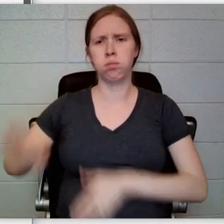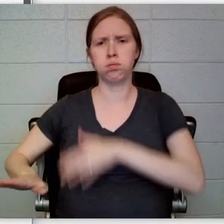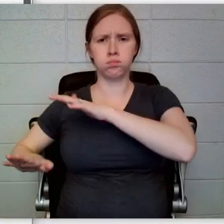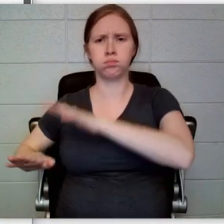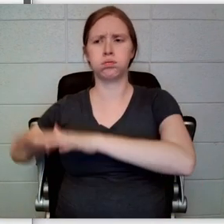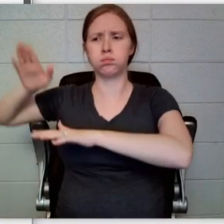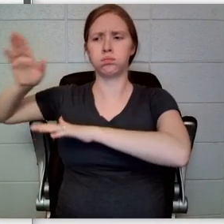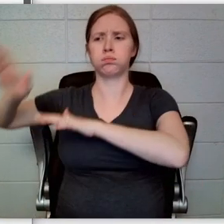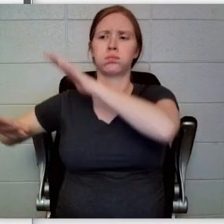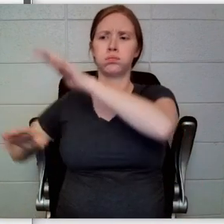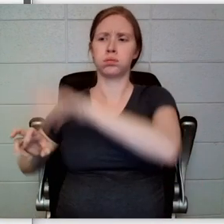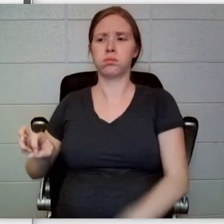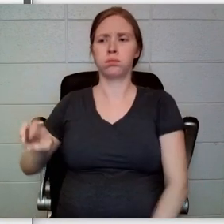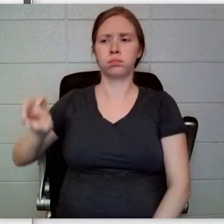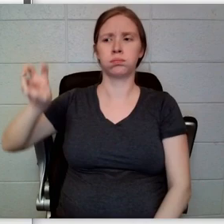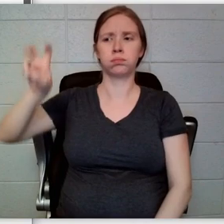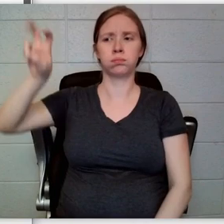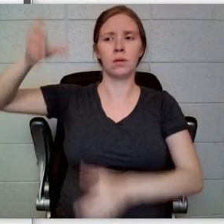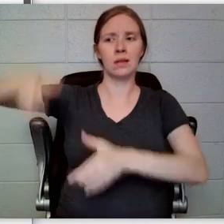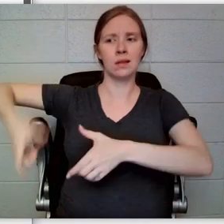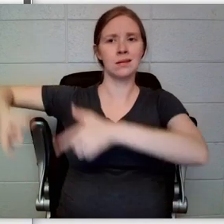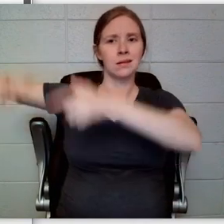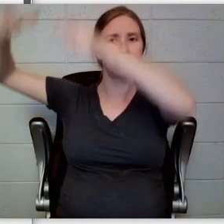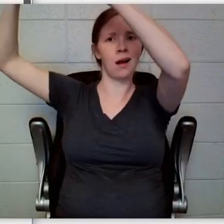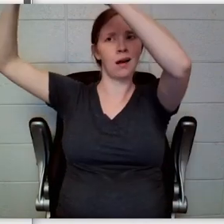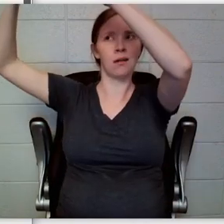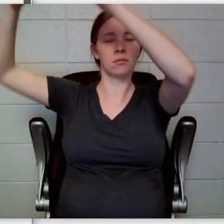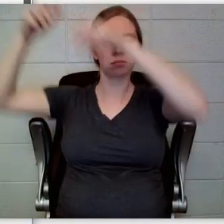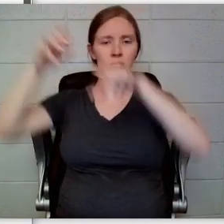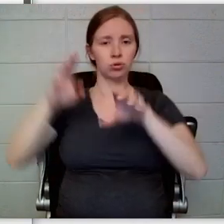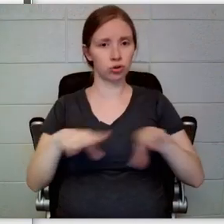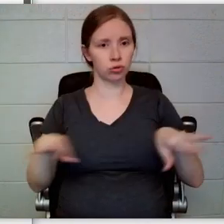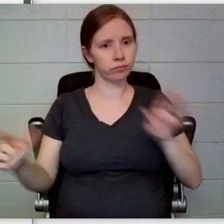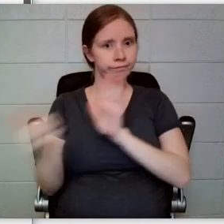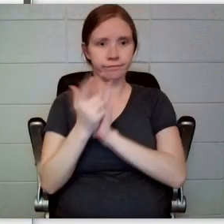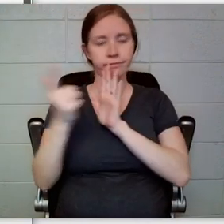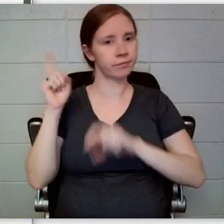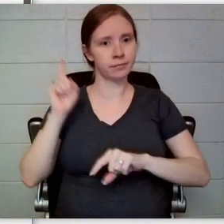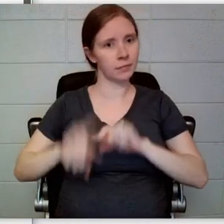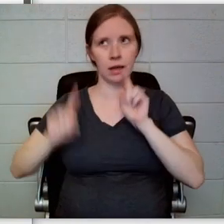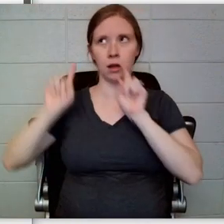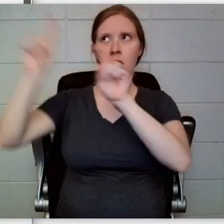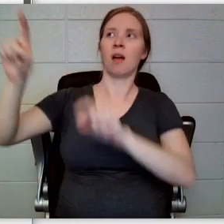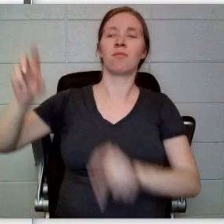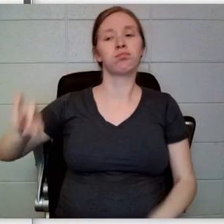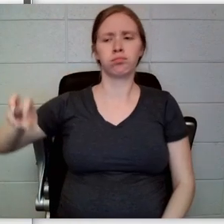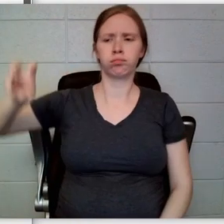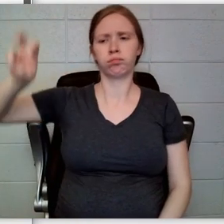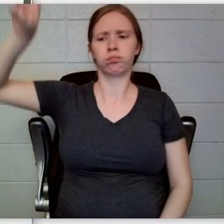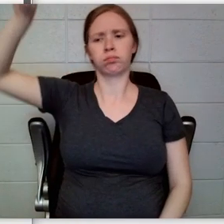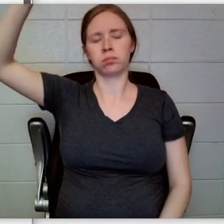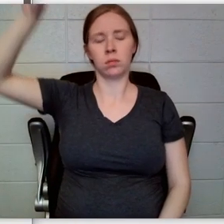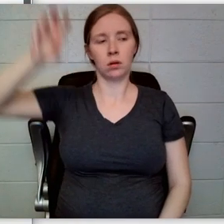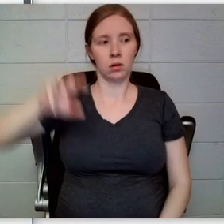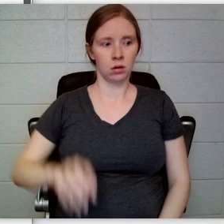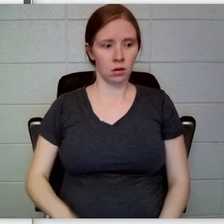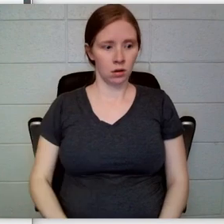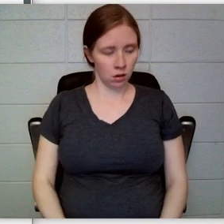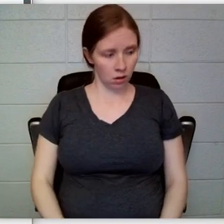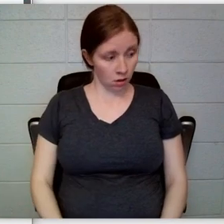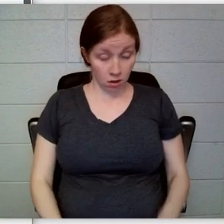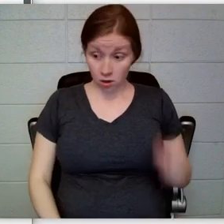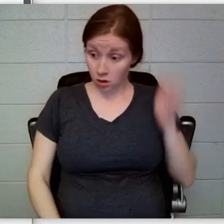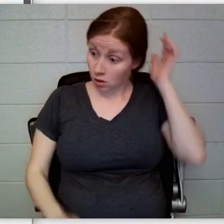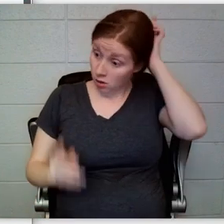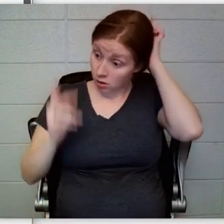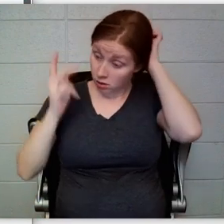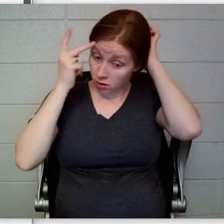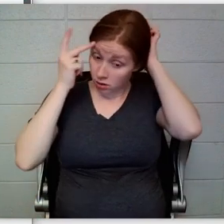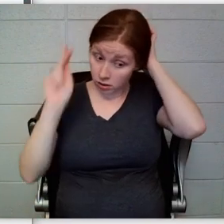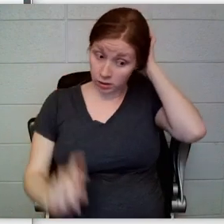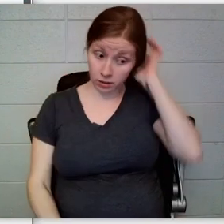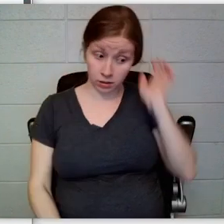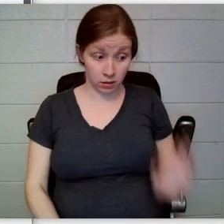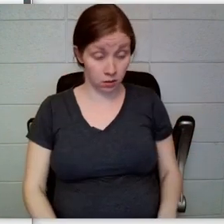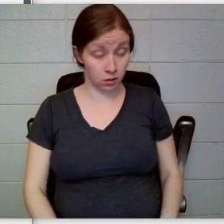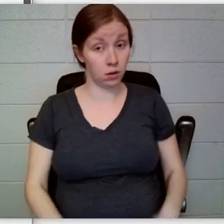stairs to the tower they were forbidden to enter. “Well,” Klaus said hesitantly, “I guess